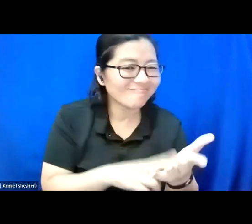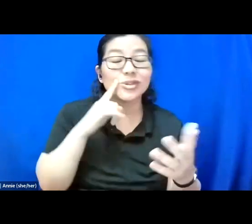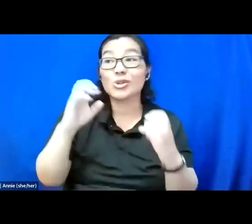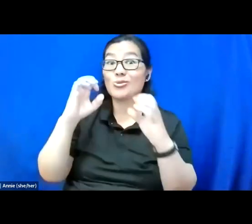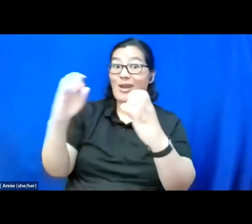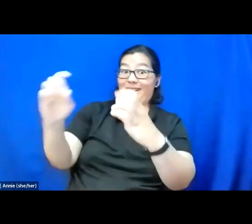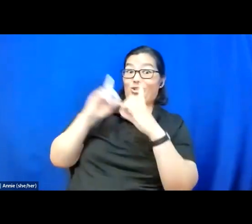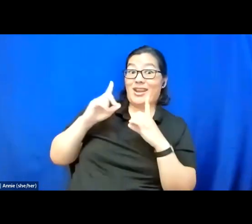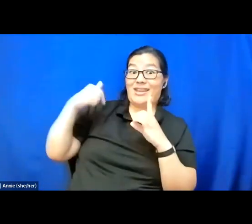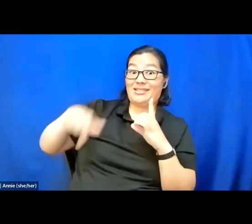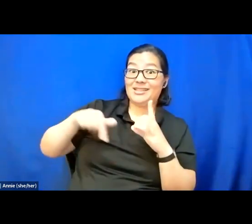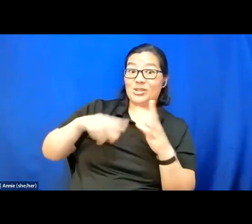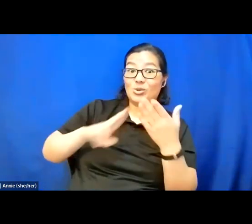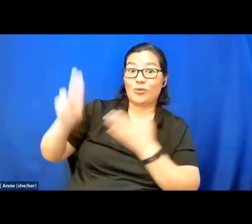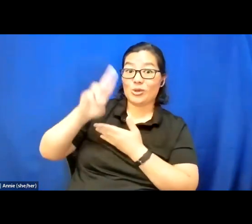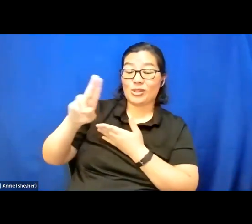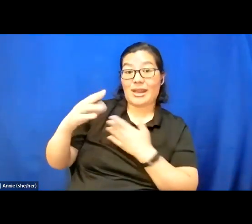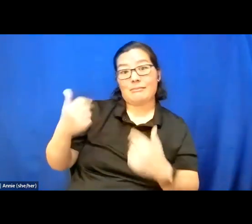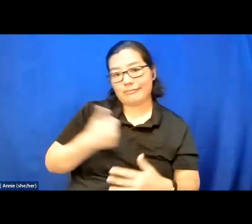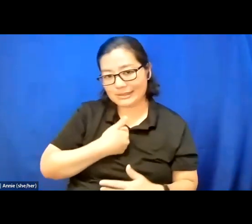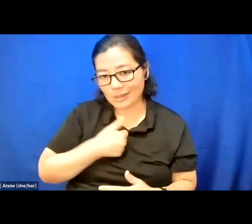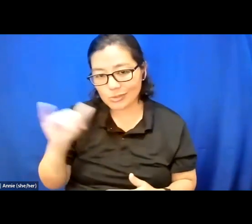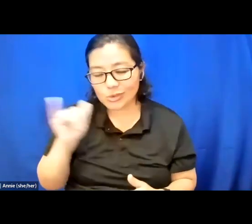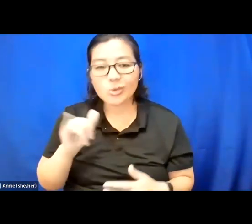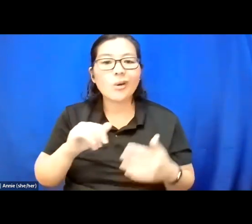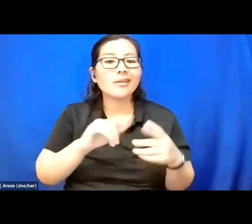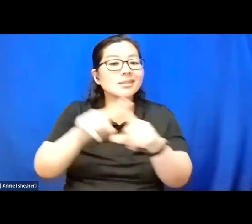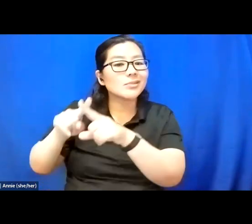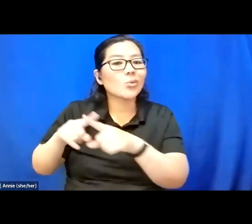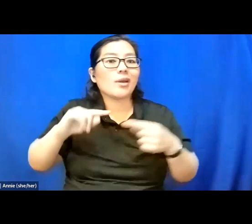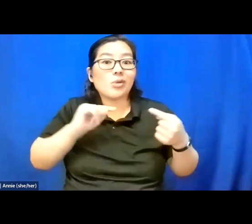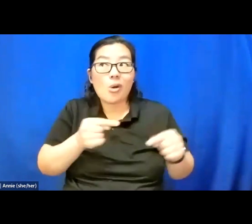and also myself about the ways that harm and systemic oppression happen in higher ed,